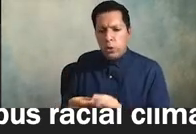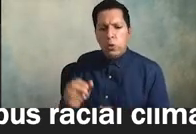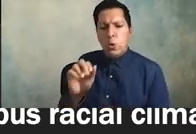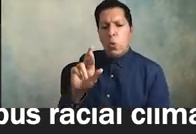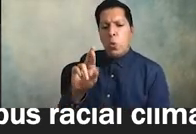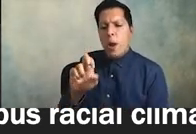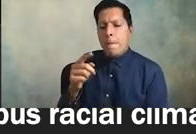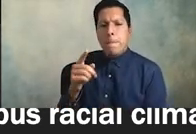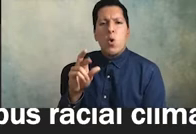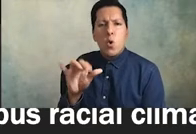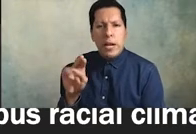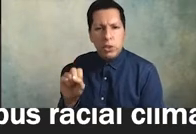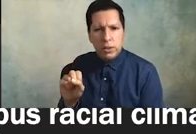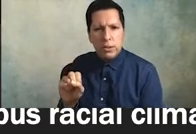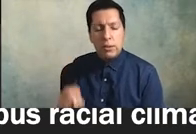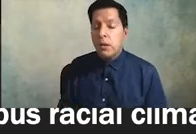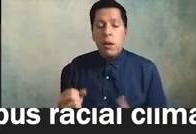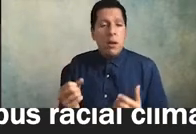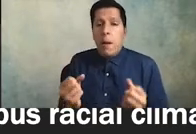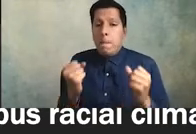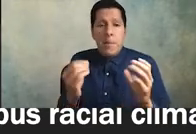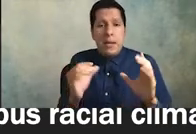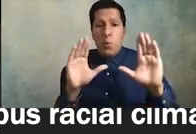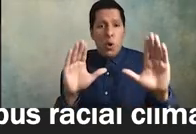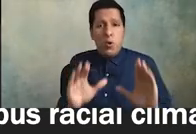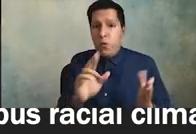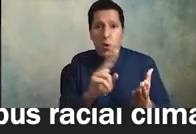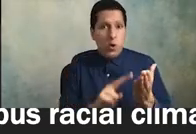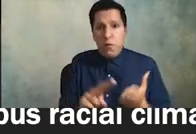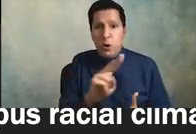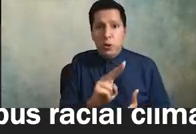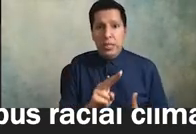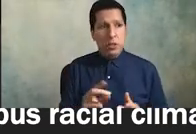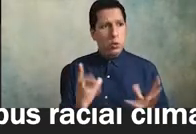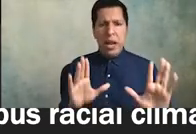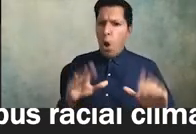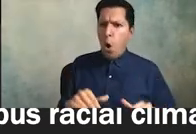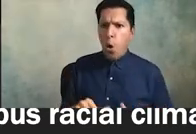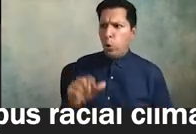many well-intended institutions that jump on the anti-racism bandwagon in 2021 will